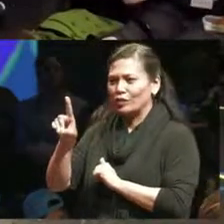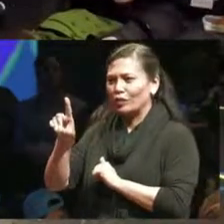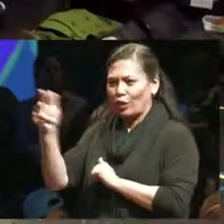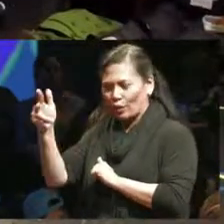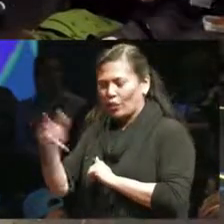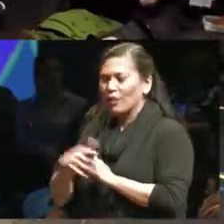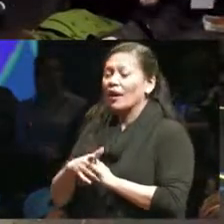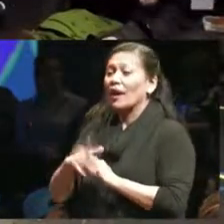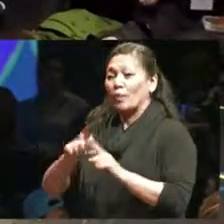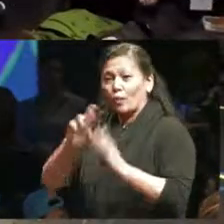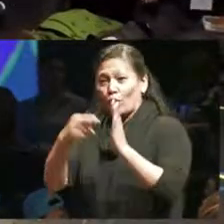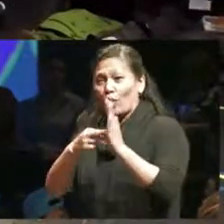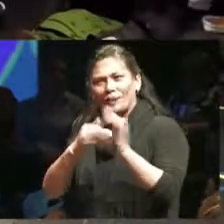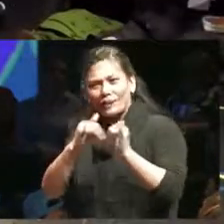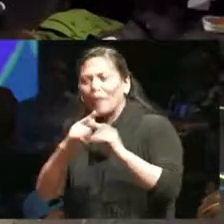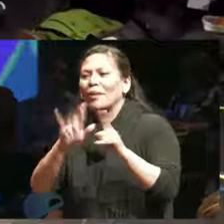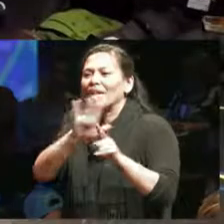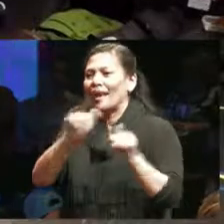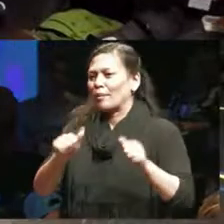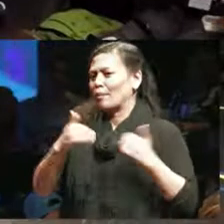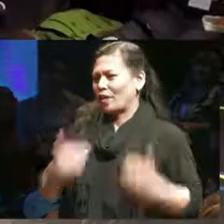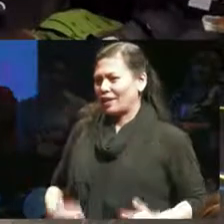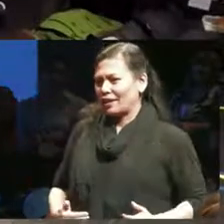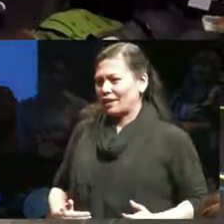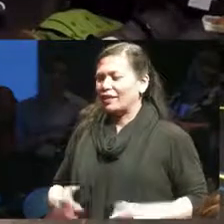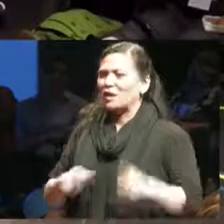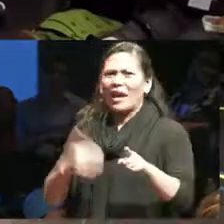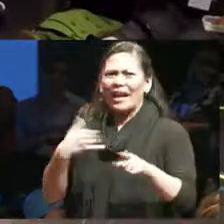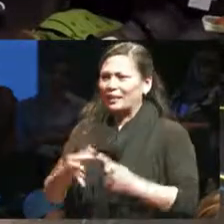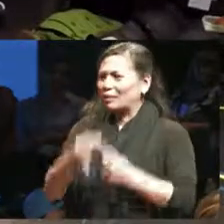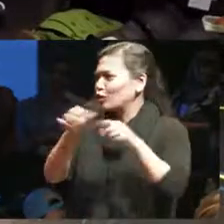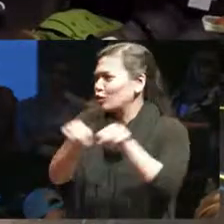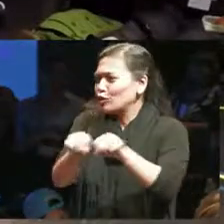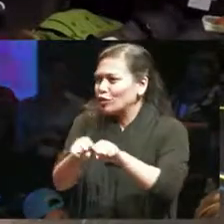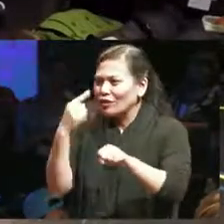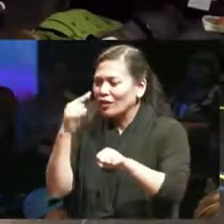the role and and there was he had special shoes made so that one sole was